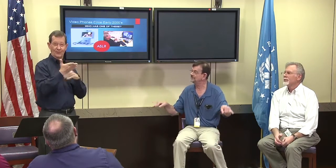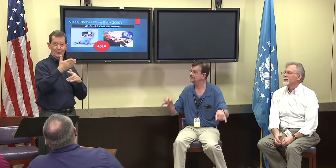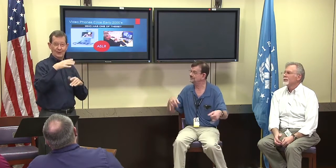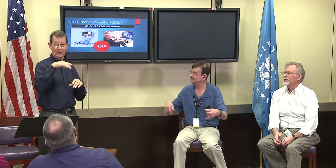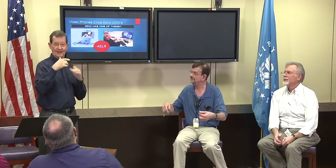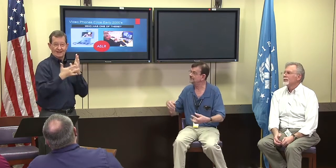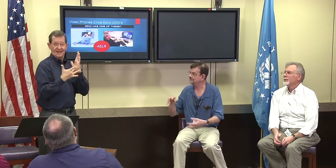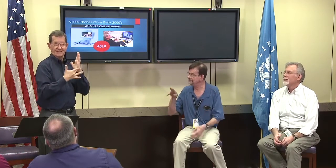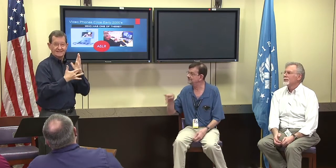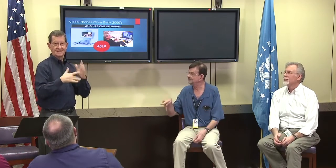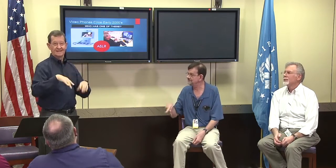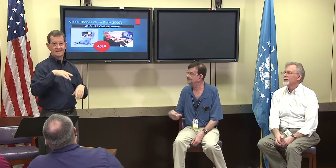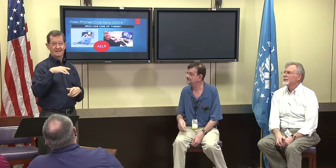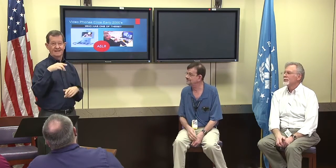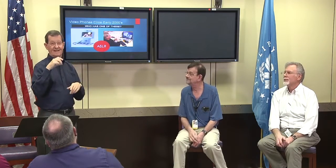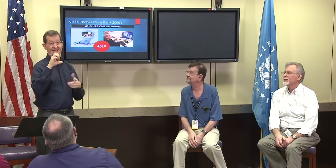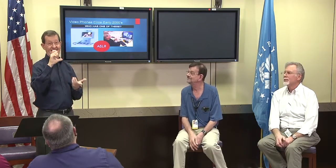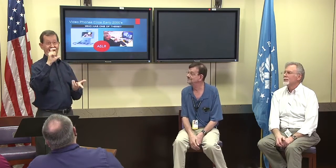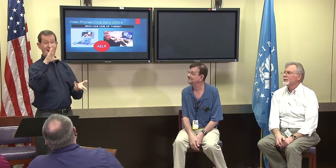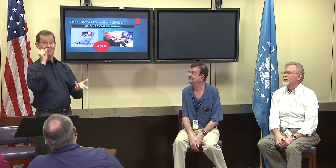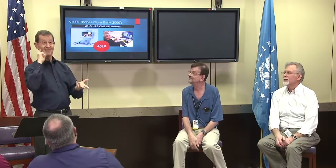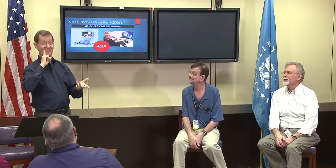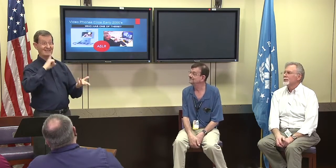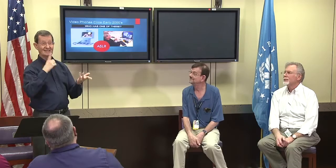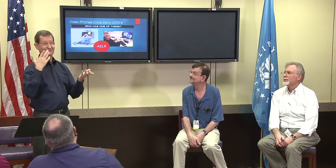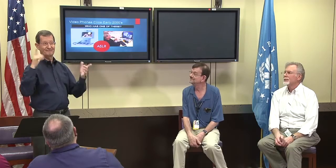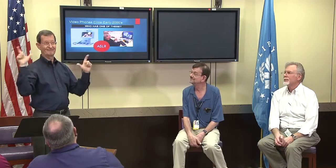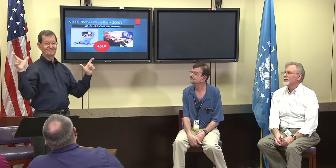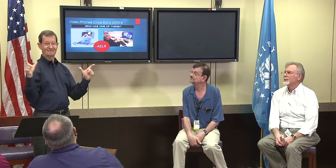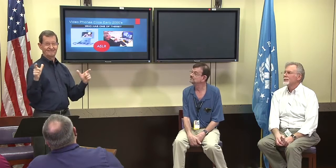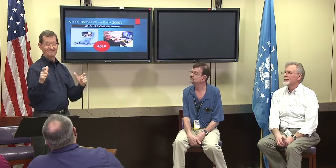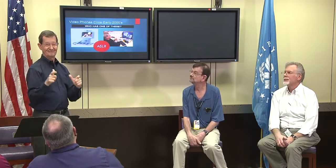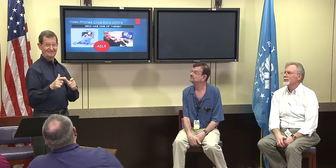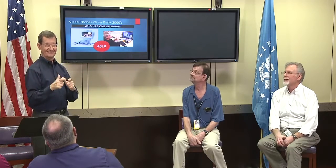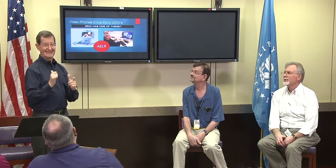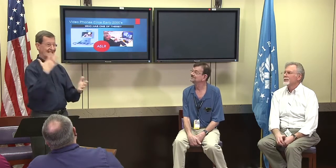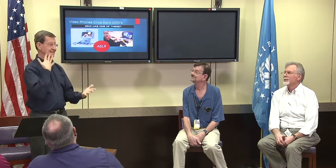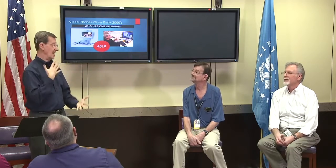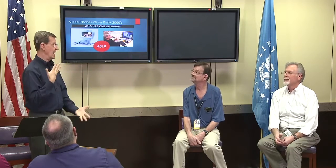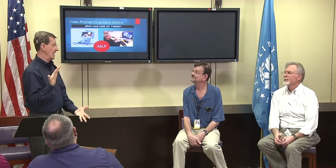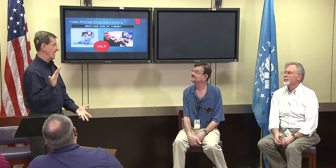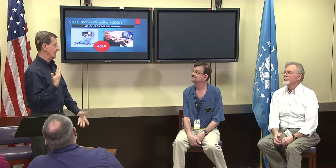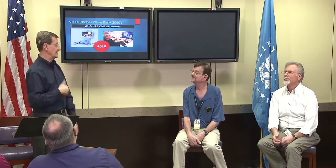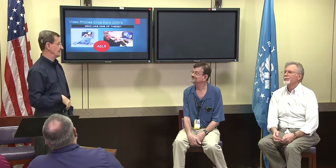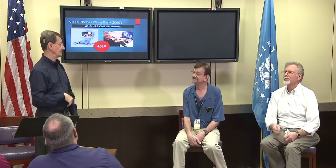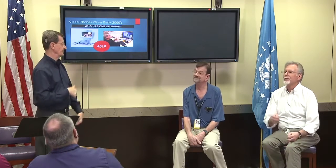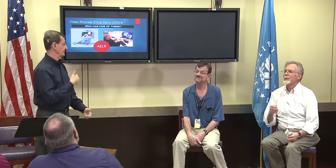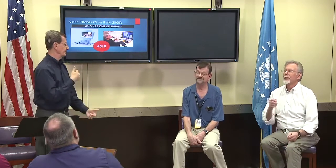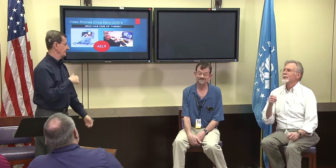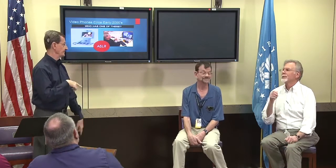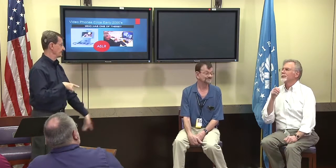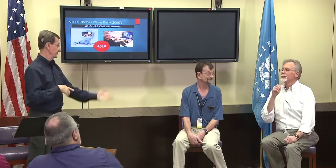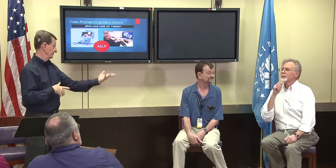and socialize at the deaf clubs anymore and so clubs are waning across America.